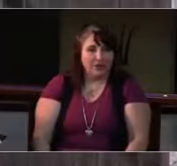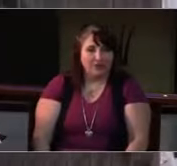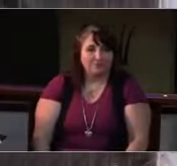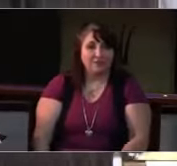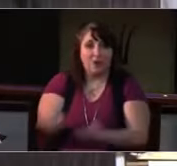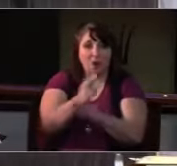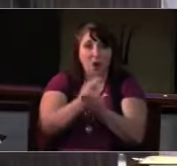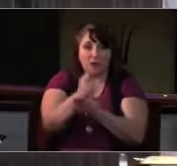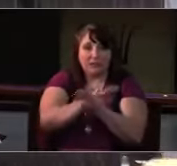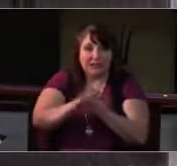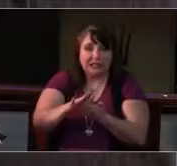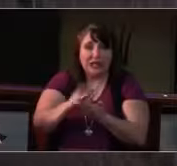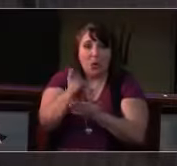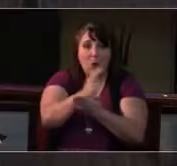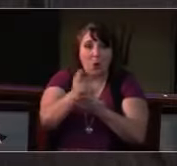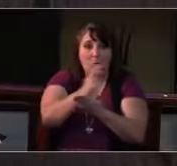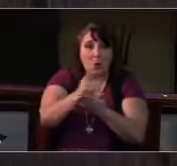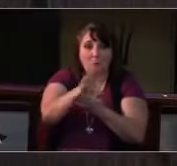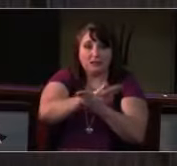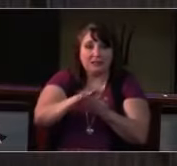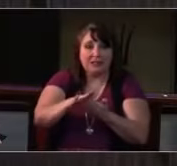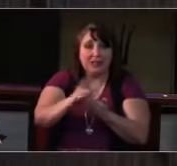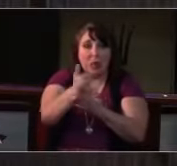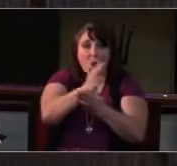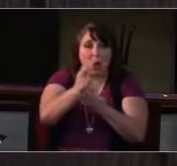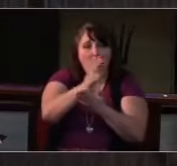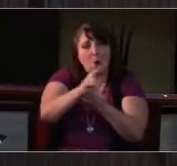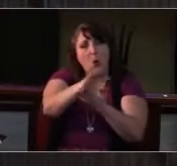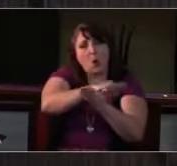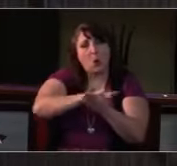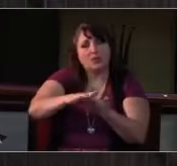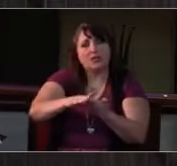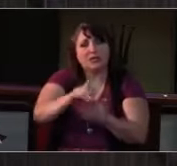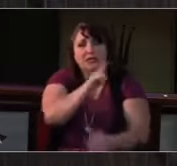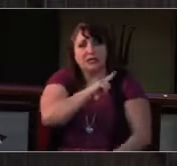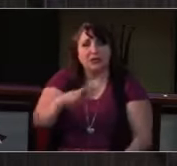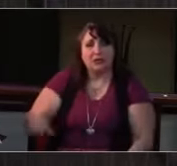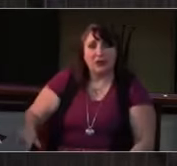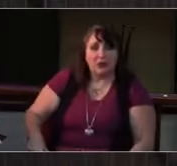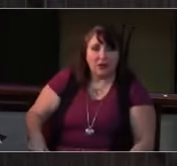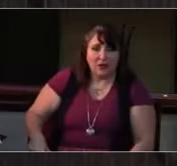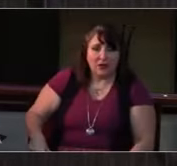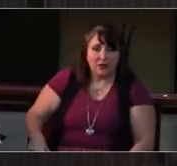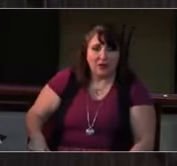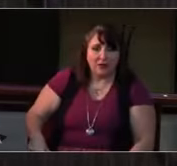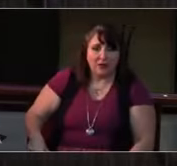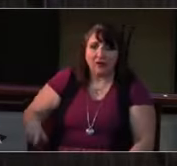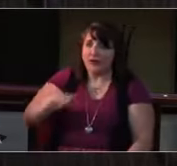the true Paschal Lamb, who gave himself to take away our sin, who in dying has destroyed death,